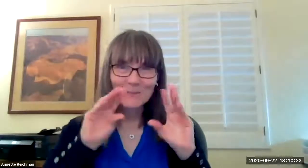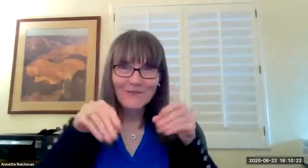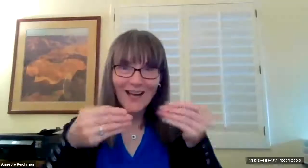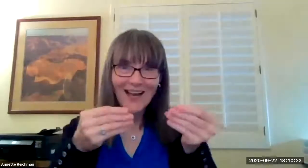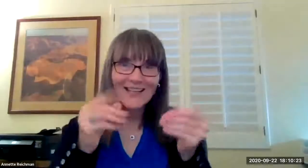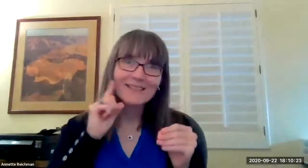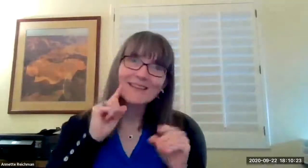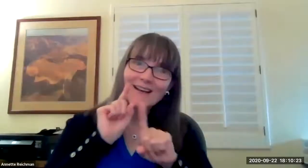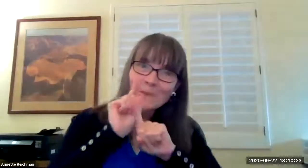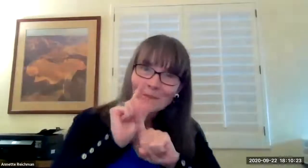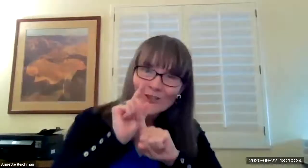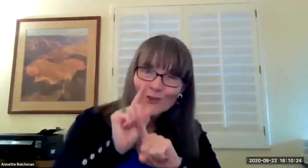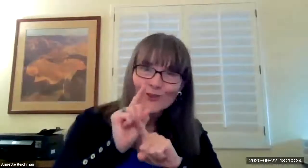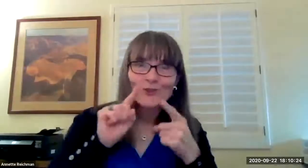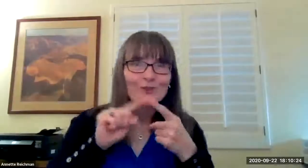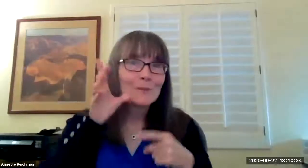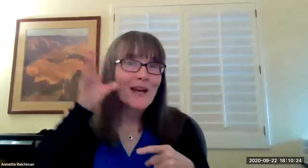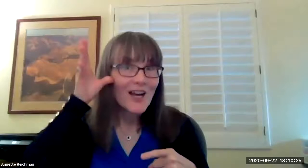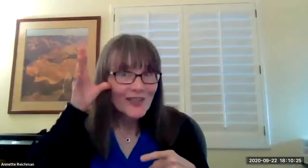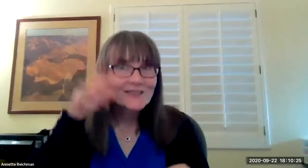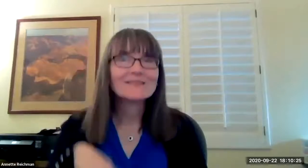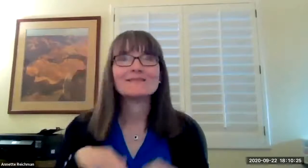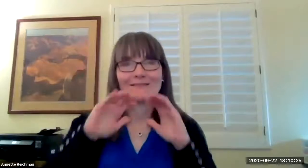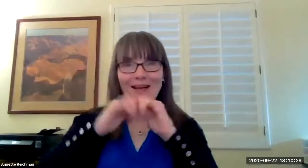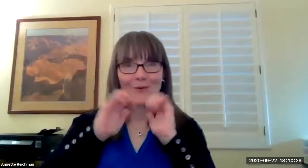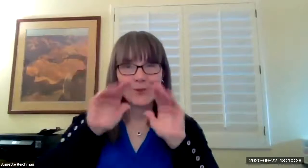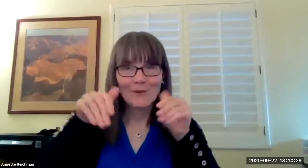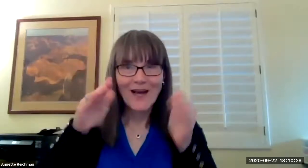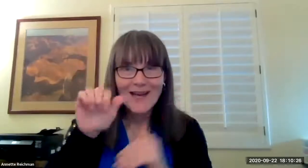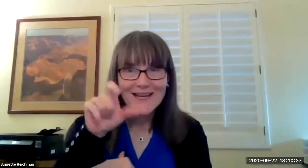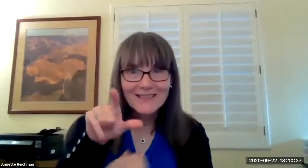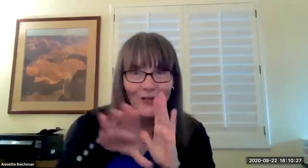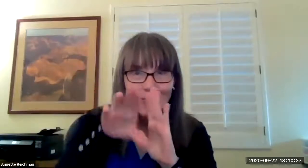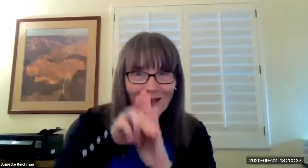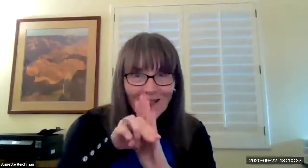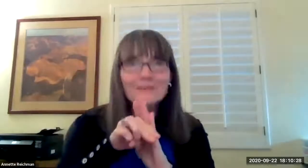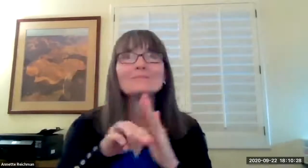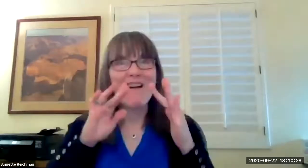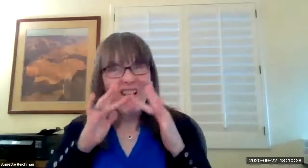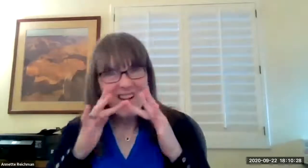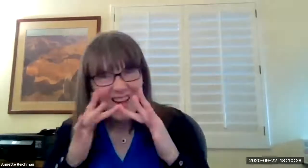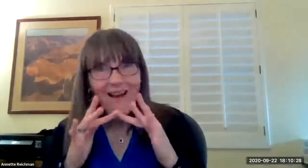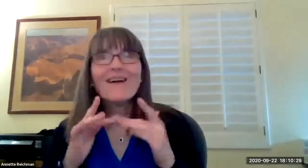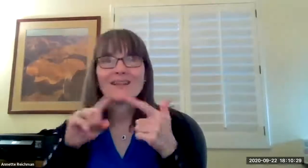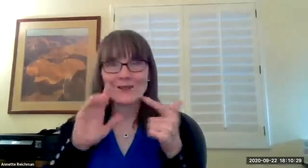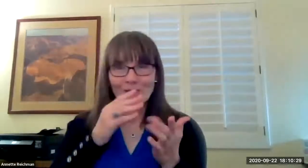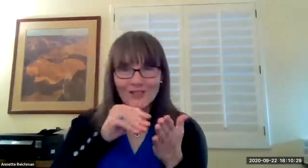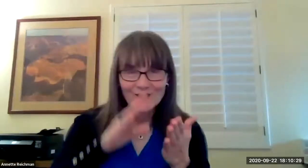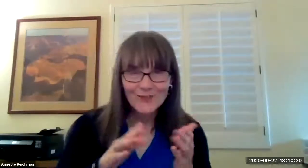we've transitioned to online instruction how we've been able to mentor our